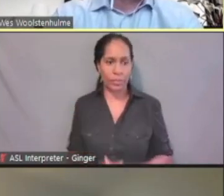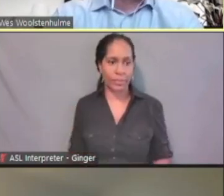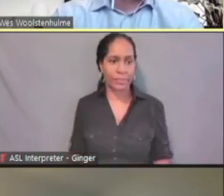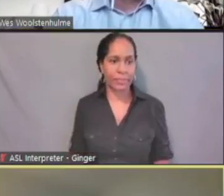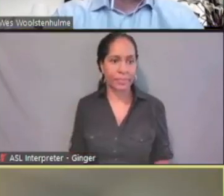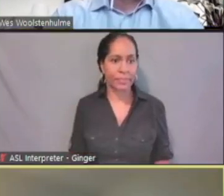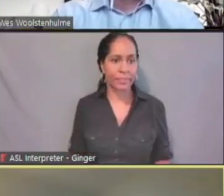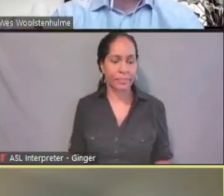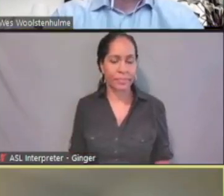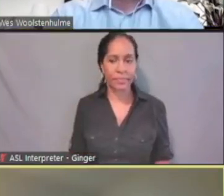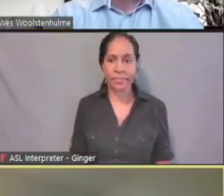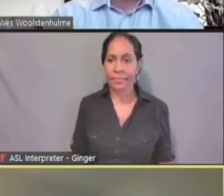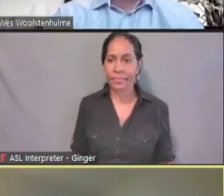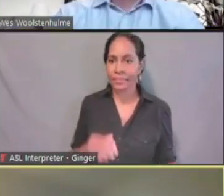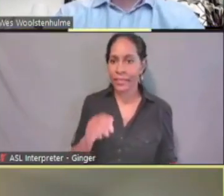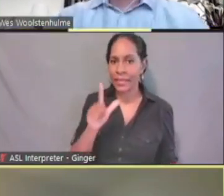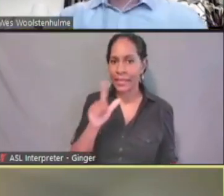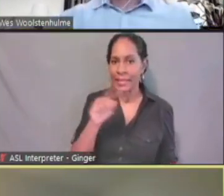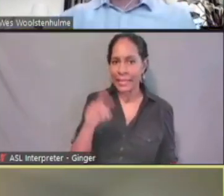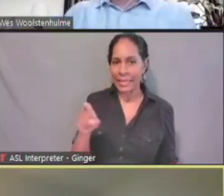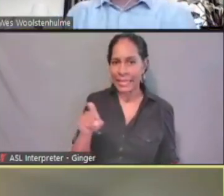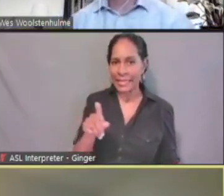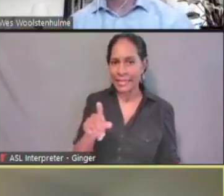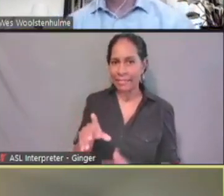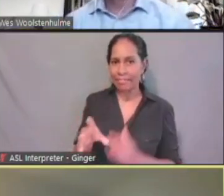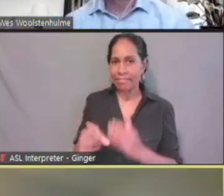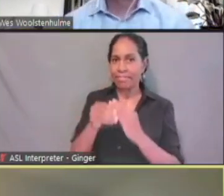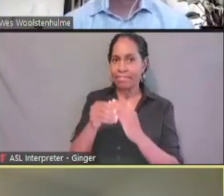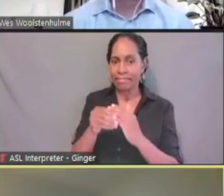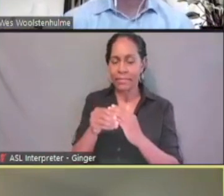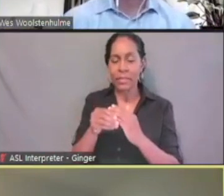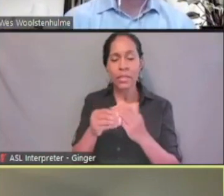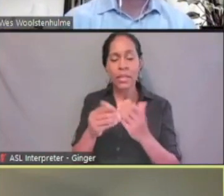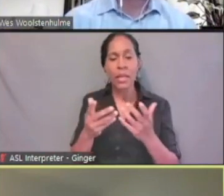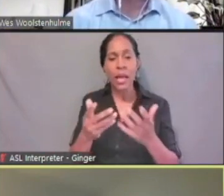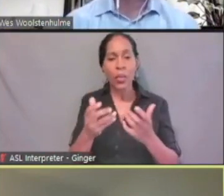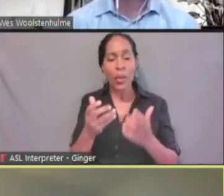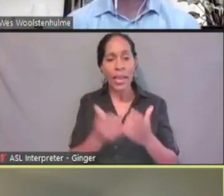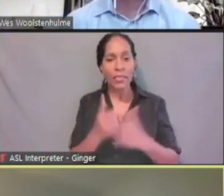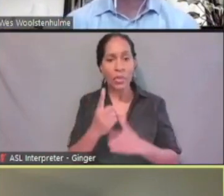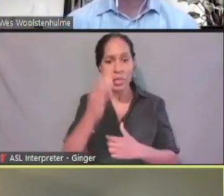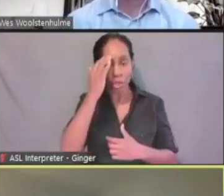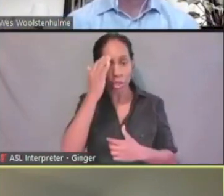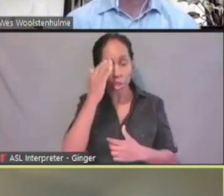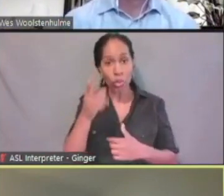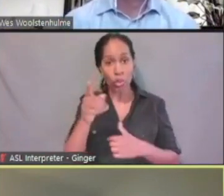And if, Wes, if I could just jump in really quickly, I want everyone to be aware that if you submit a Medicaid application,